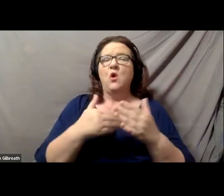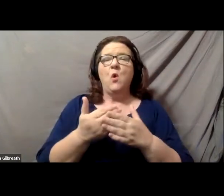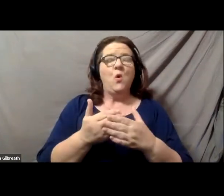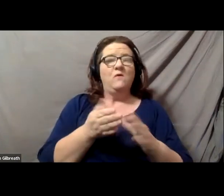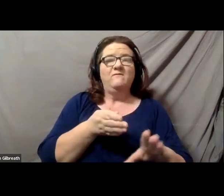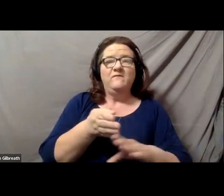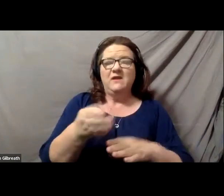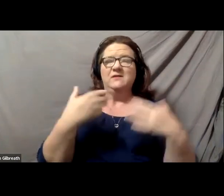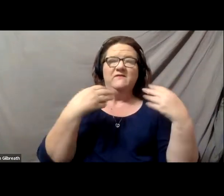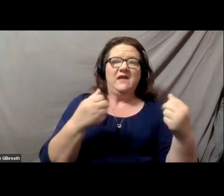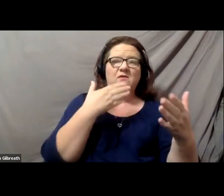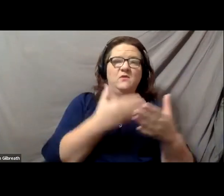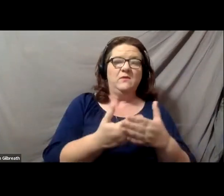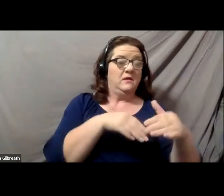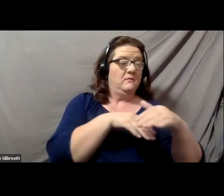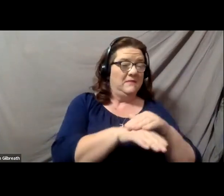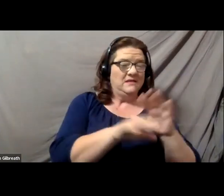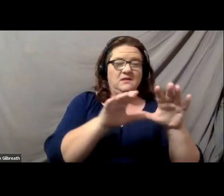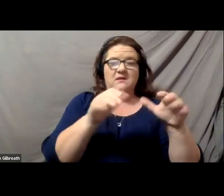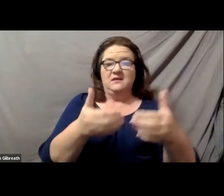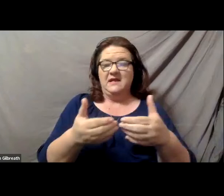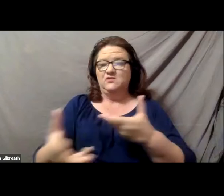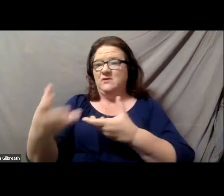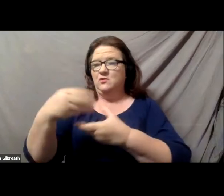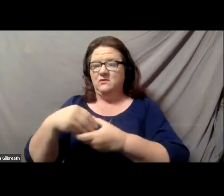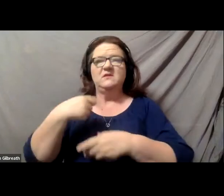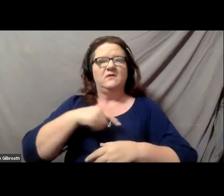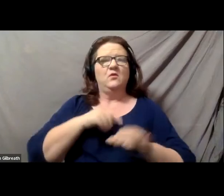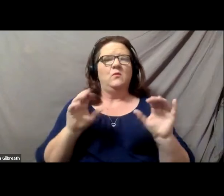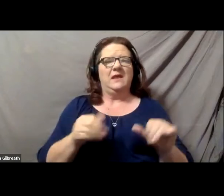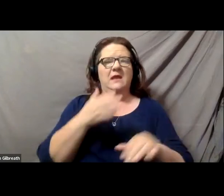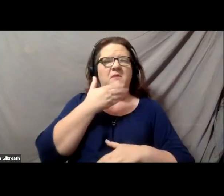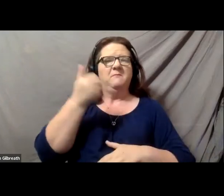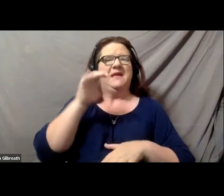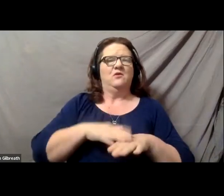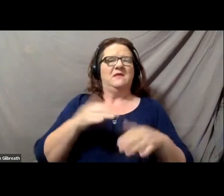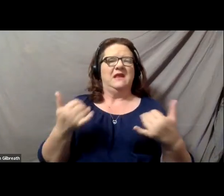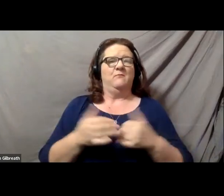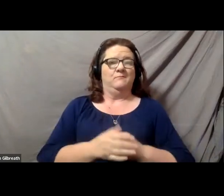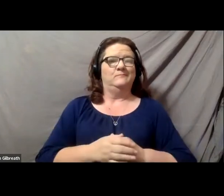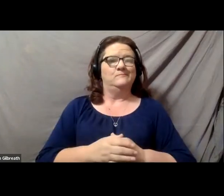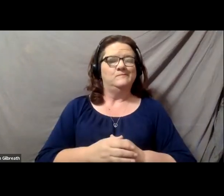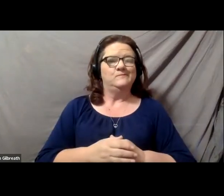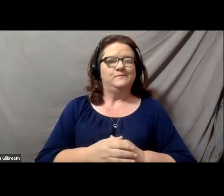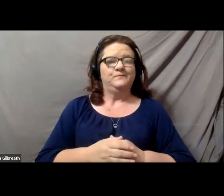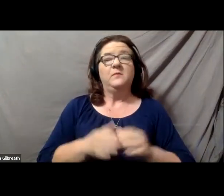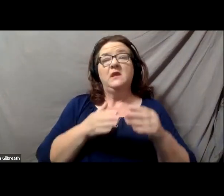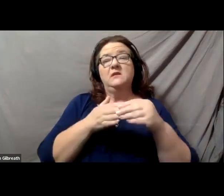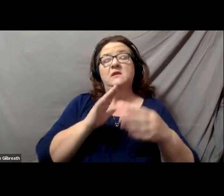So from admissions, to classrooms, to inclusivity, we can be much better than we are today. To lead us in our conversation tonight,